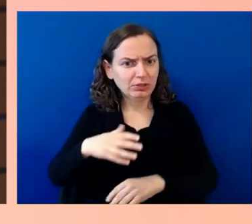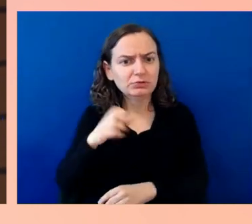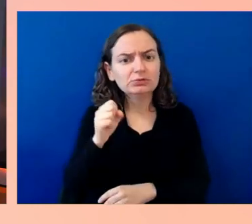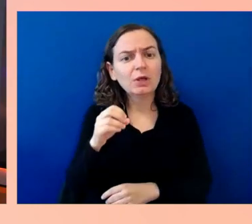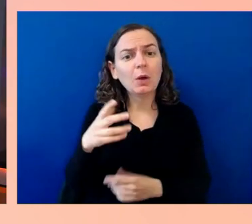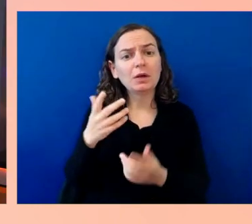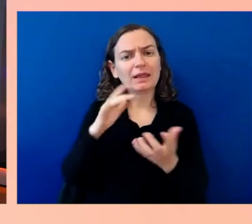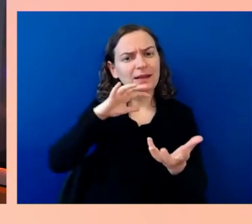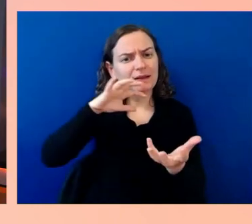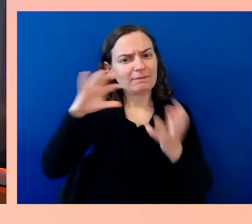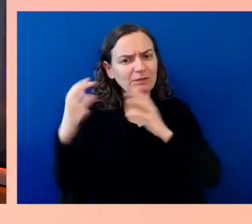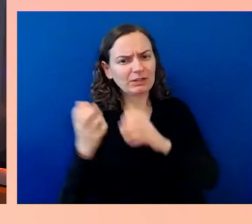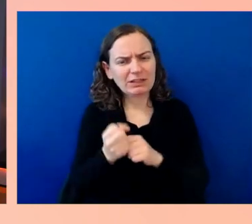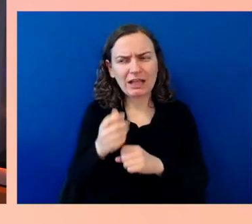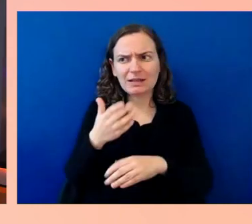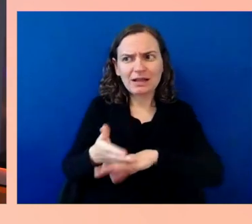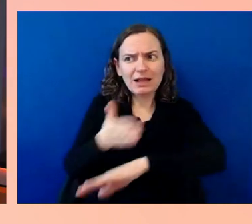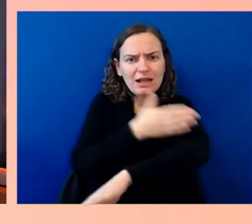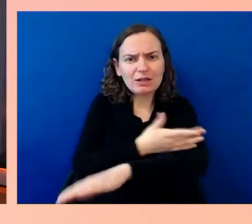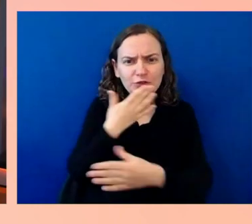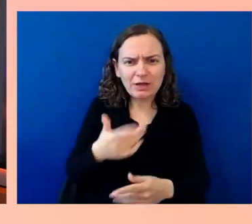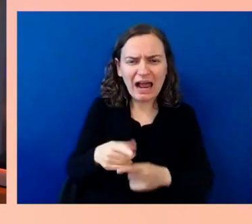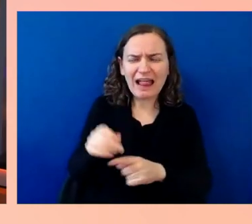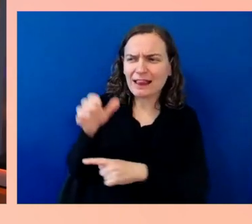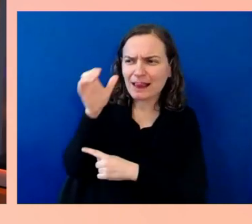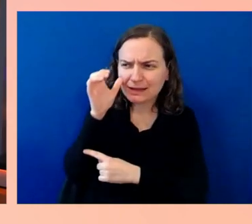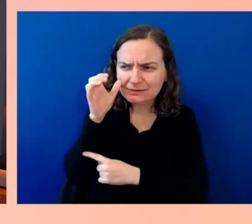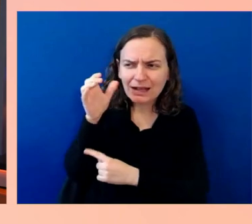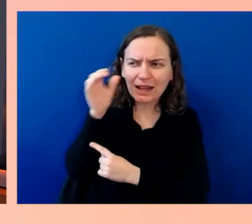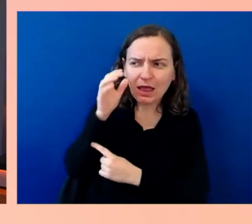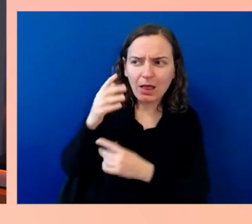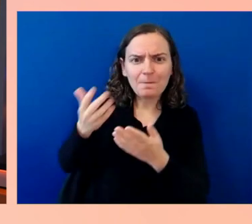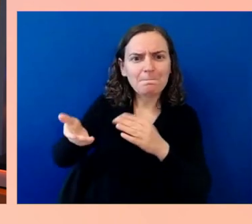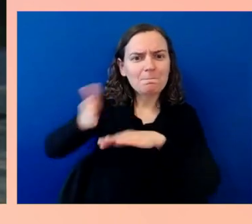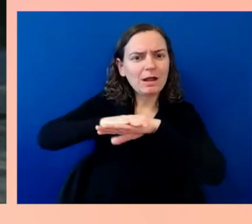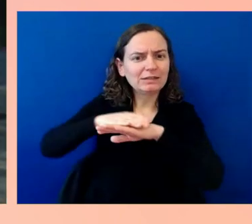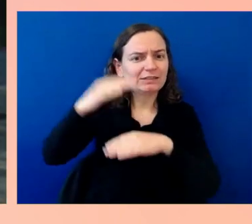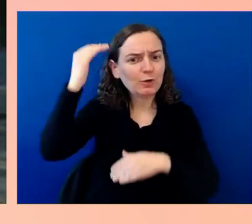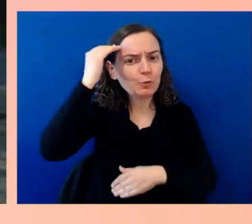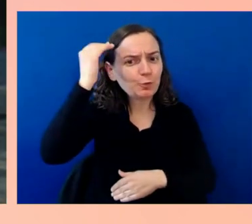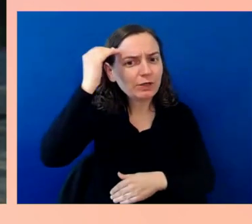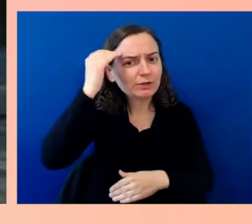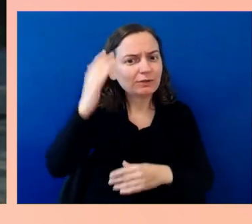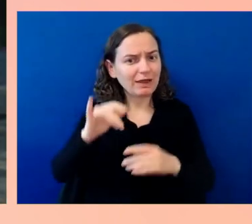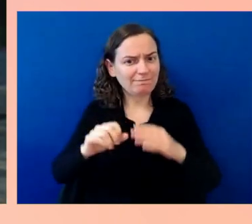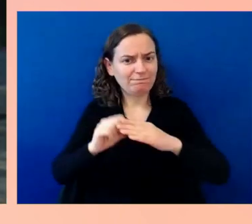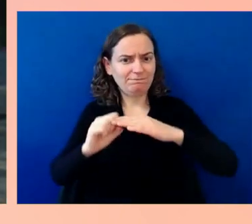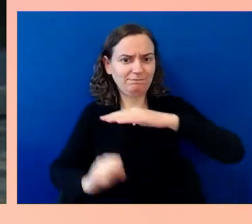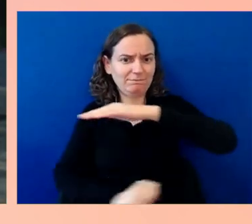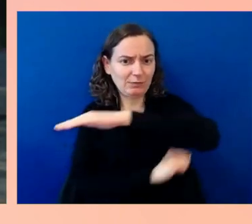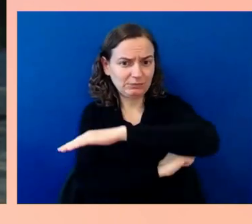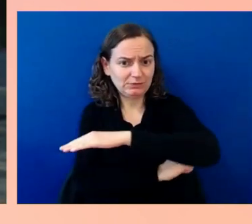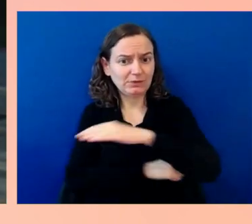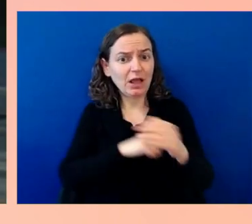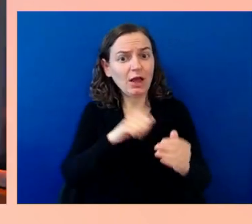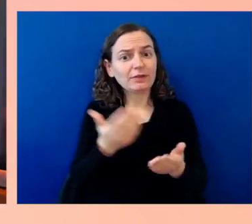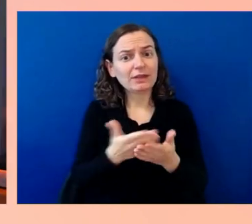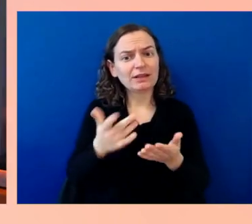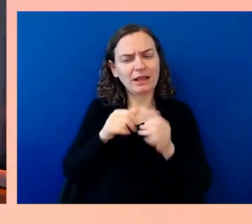The other thing is this ongoing dialogue with the audience itself, the attendees that are coming to these shows and giving you feedback.